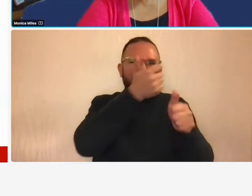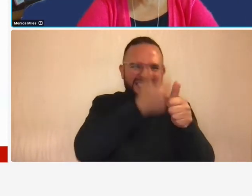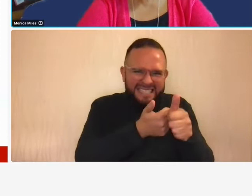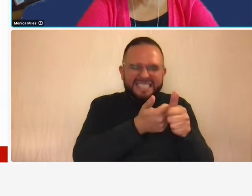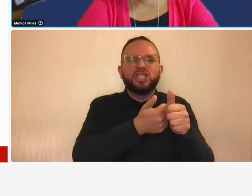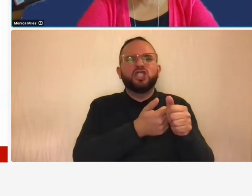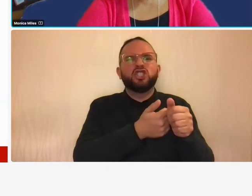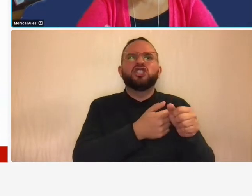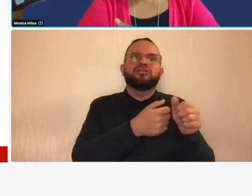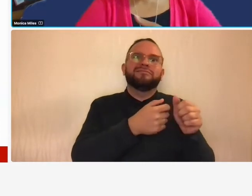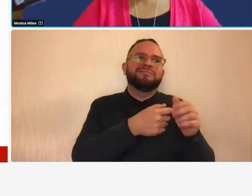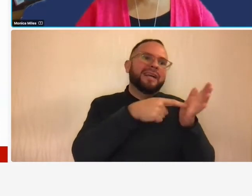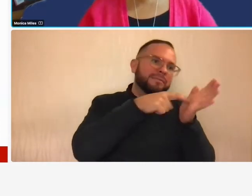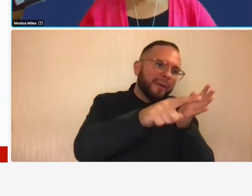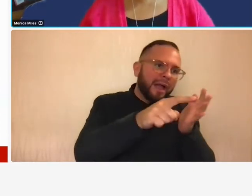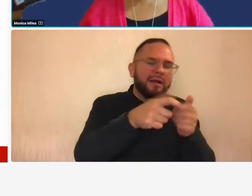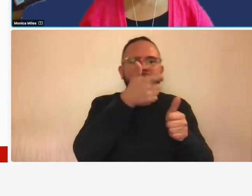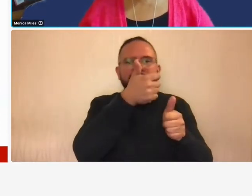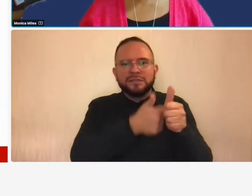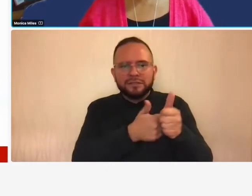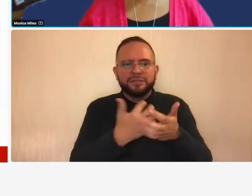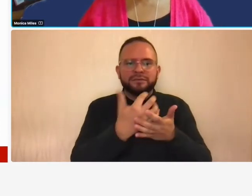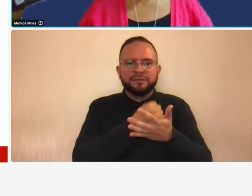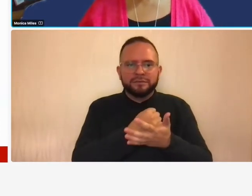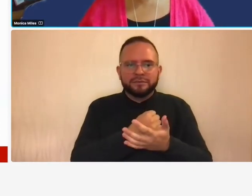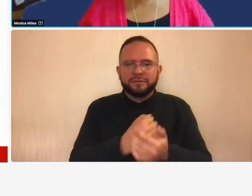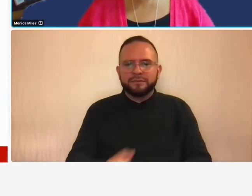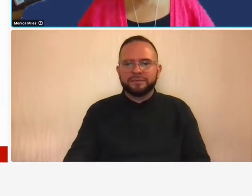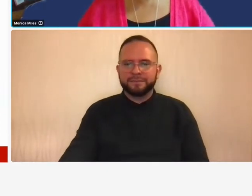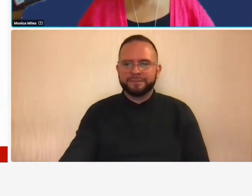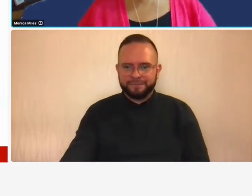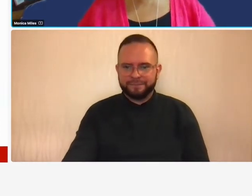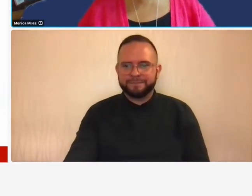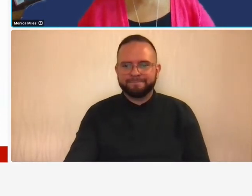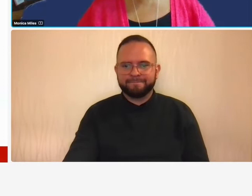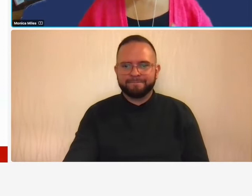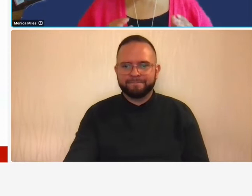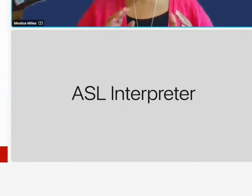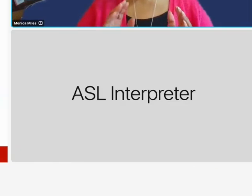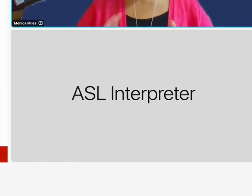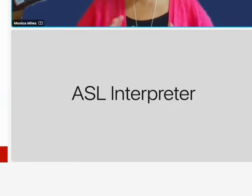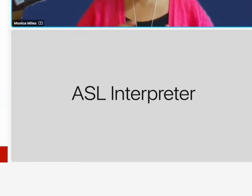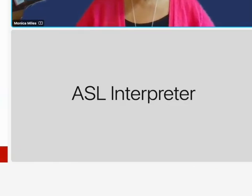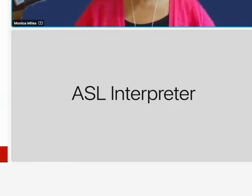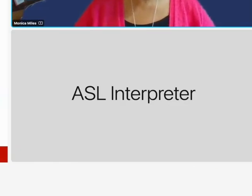revenues so this slide that i have up kind of on a very very simplistic level uh it illustrates what